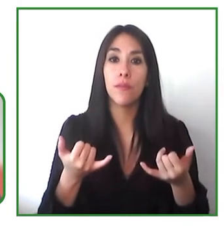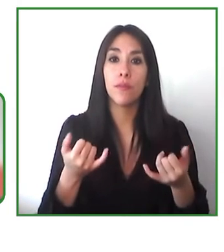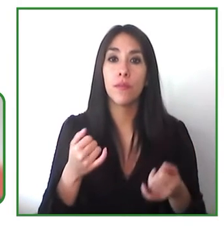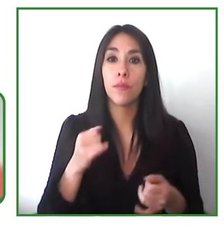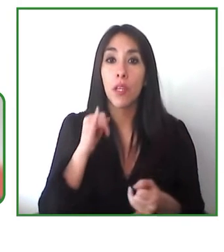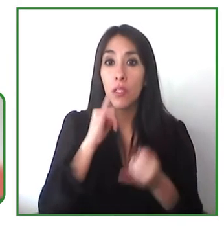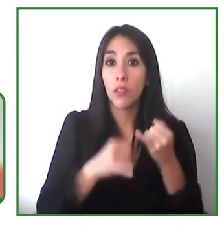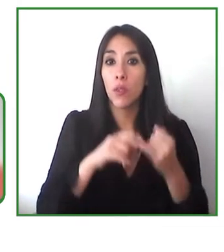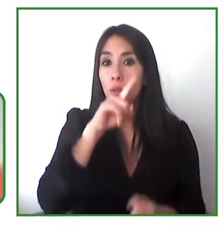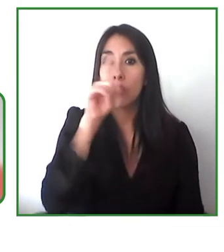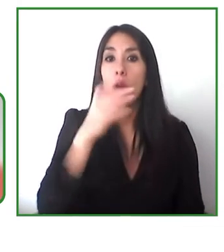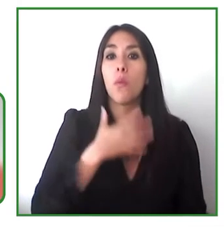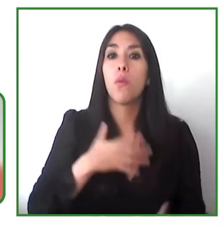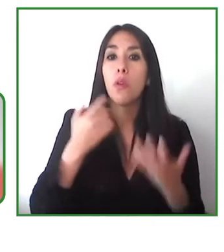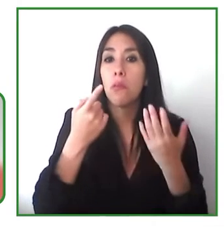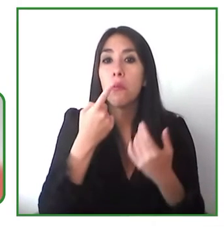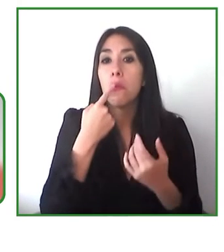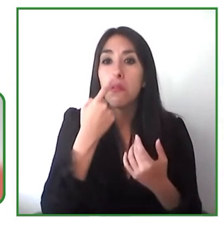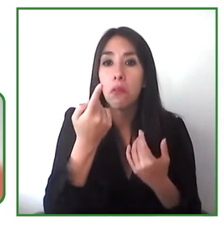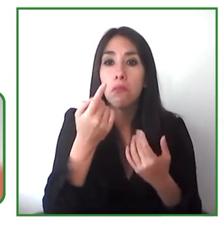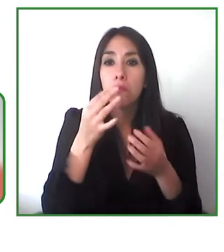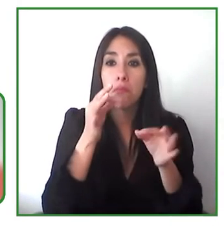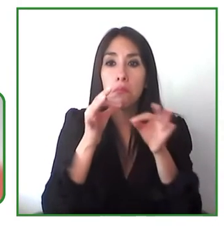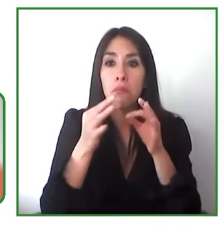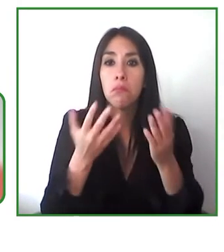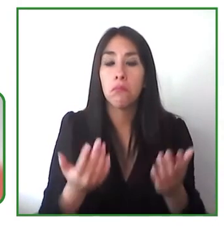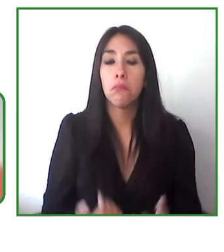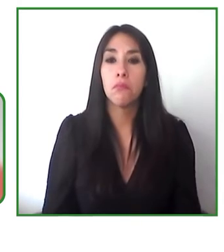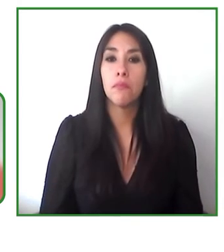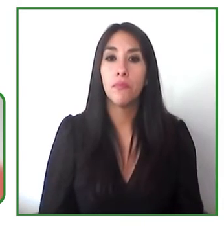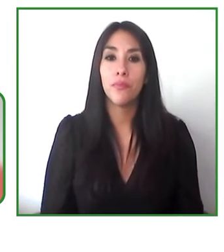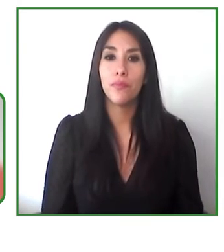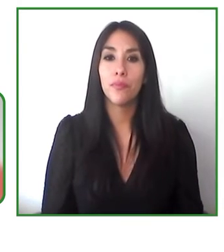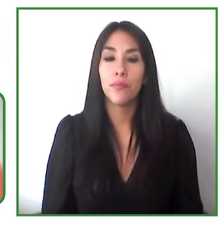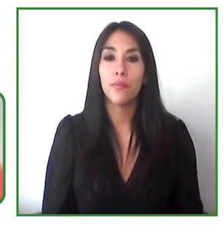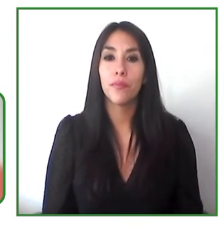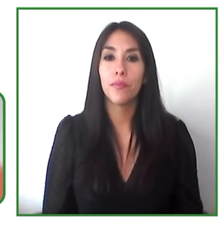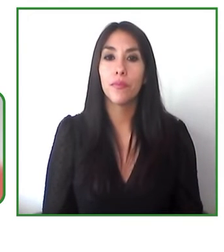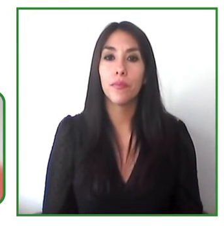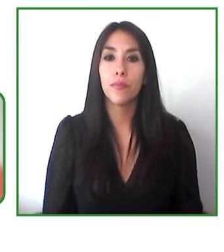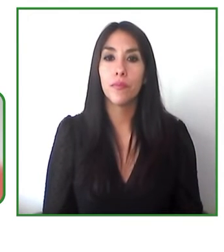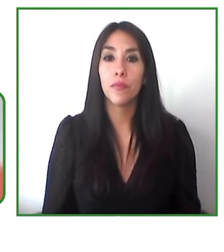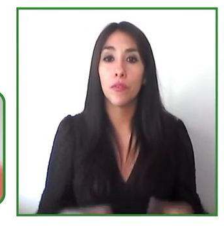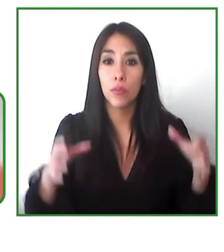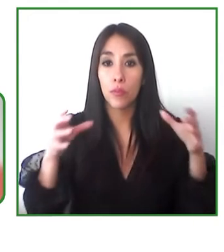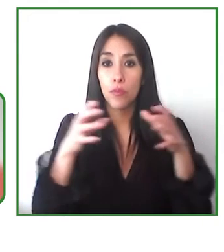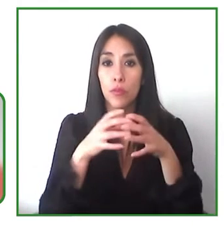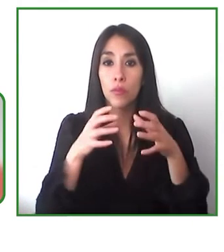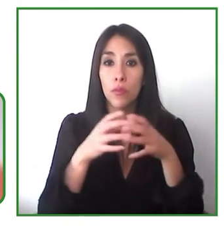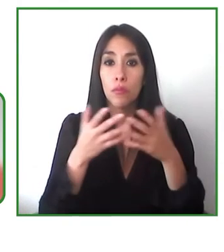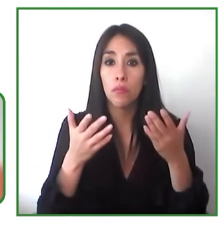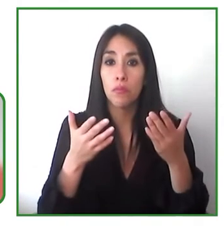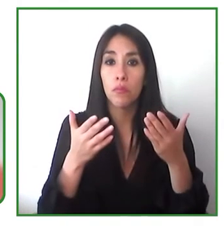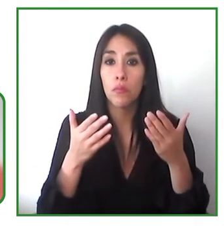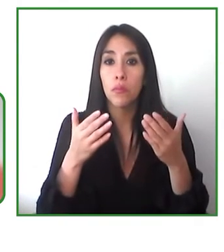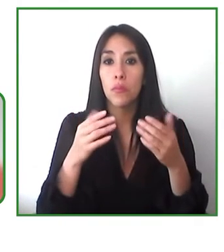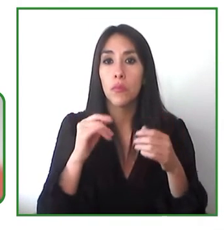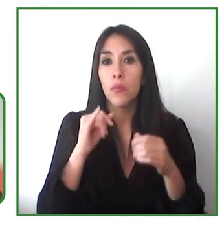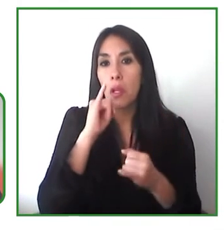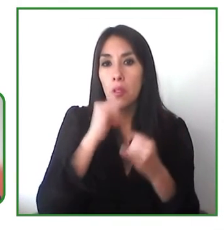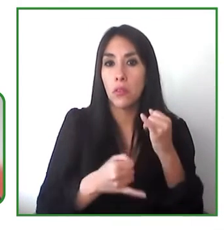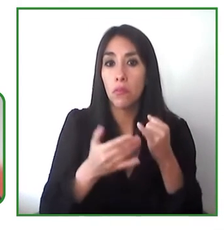that you might have what is the takeaway what is what would you